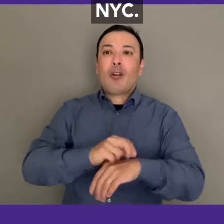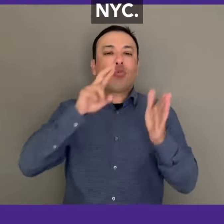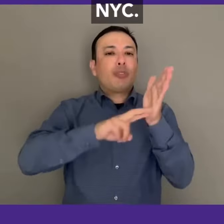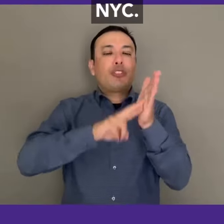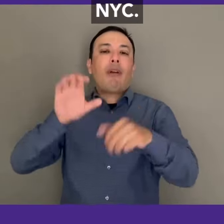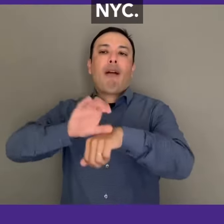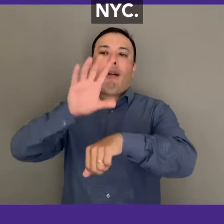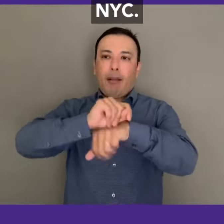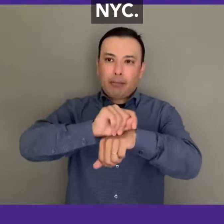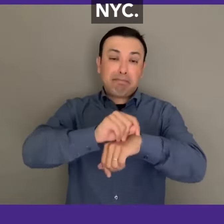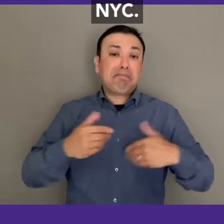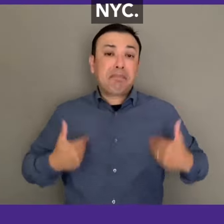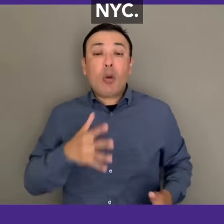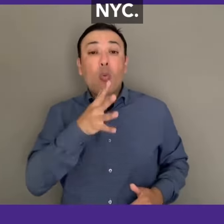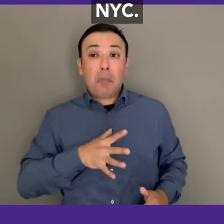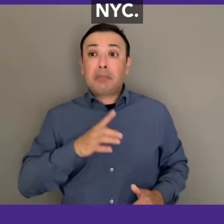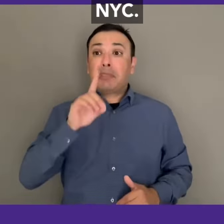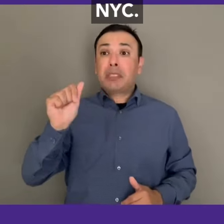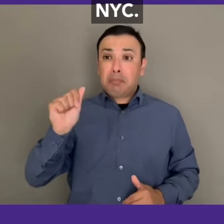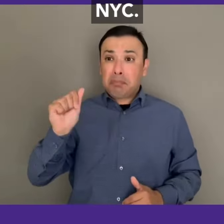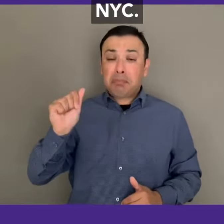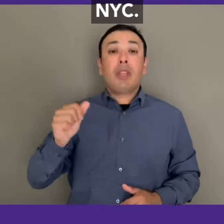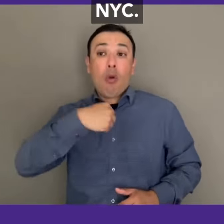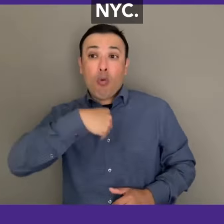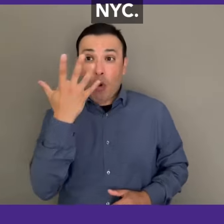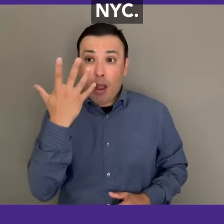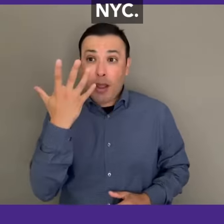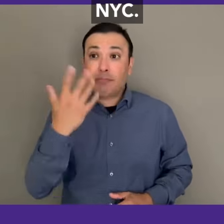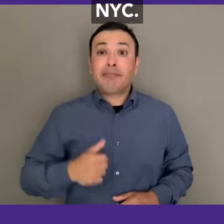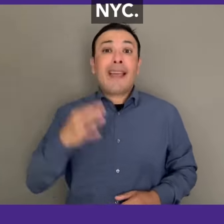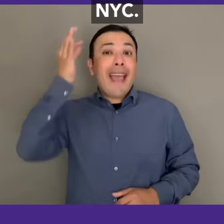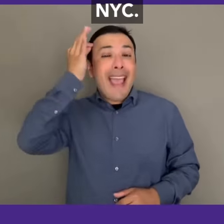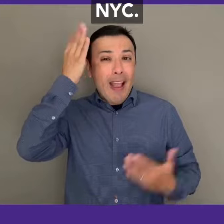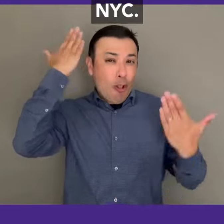Hi, I'm Carrie Blake and I am a Research Consultant for Dance/NYC.